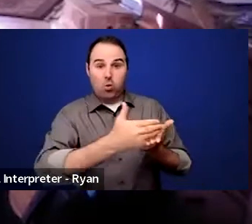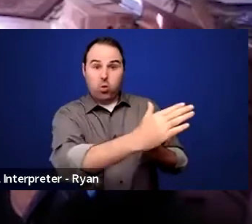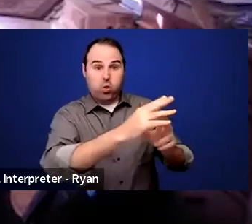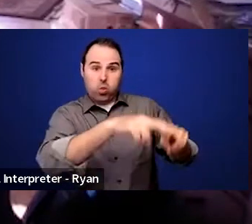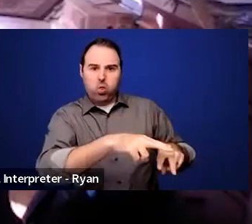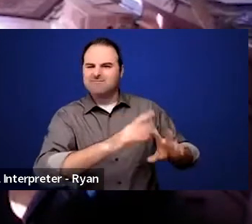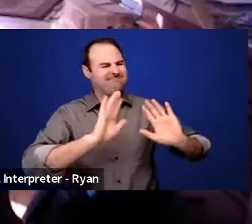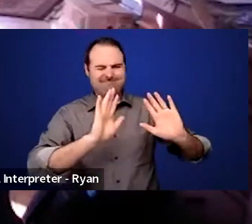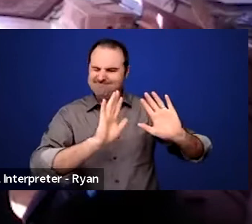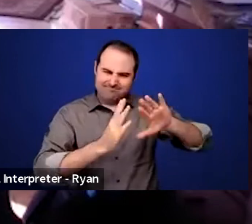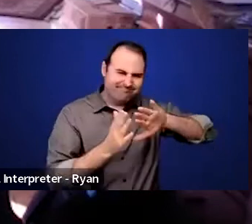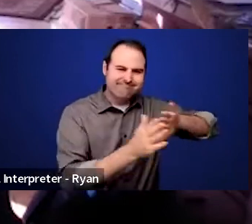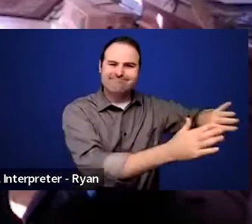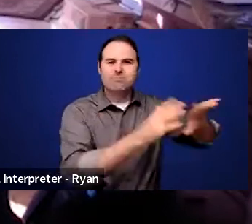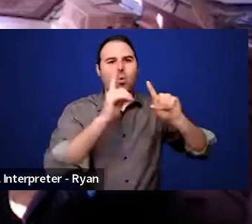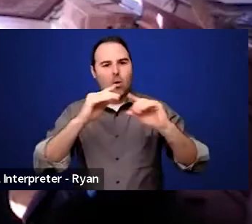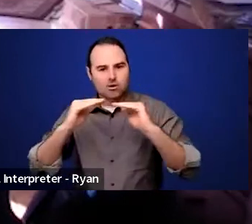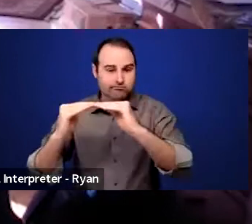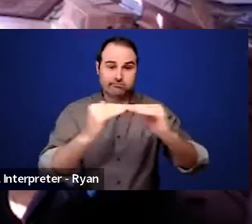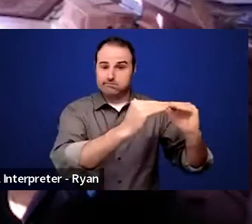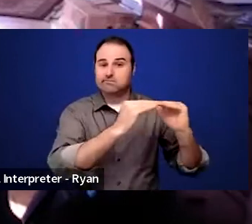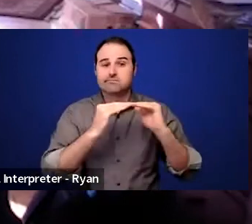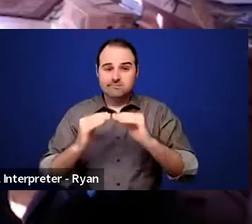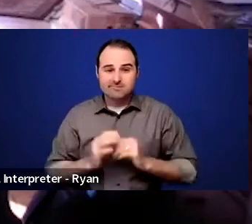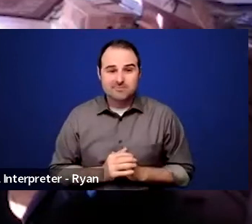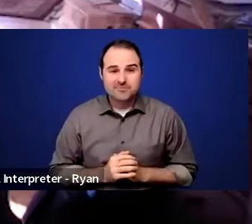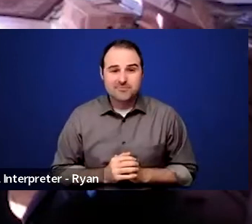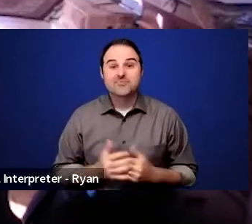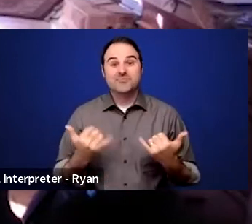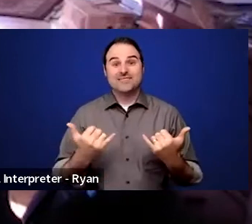With that, I'm pleased to introduce an icon of the Disability Rights Movement,